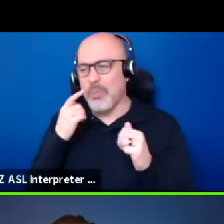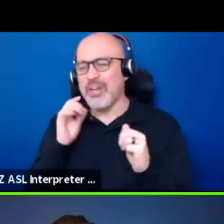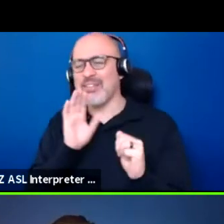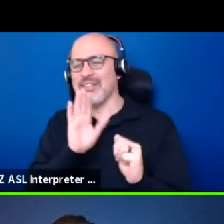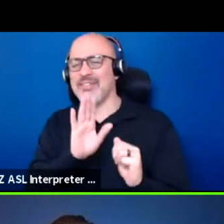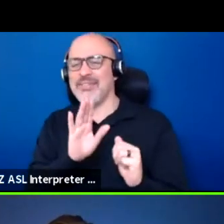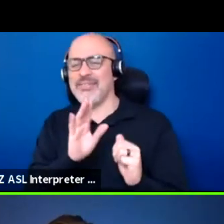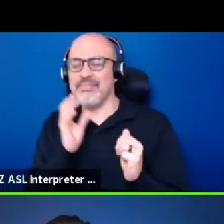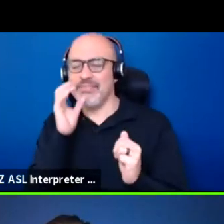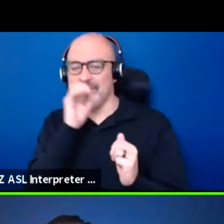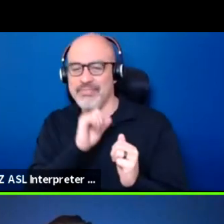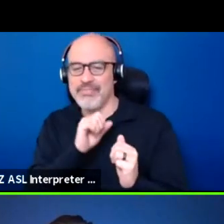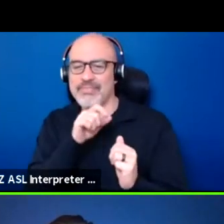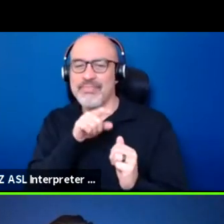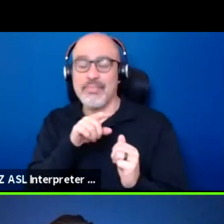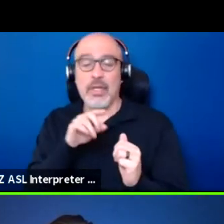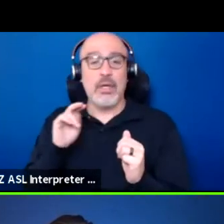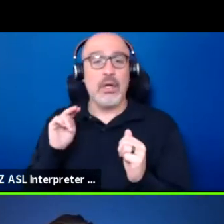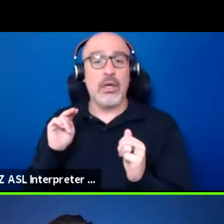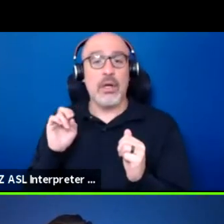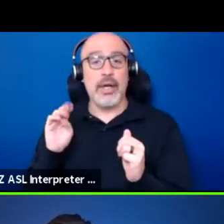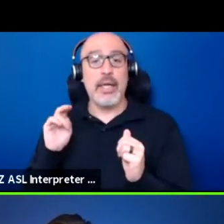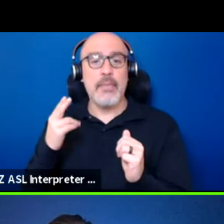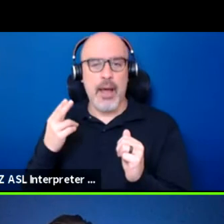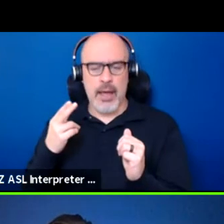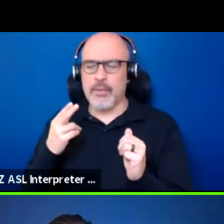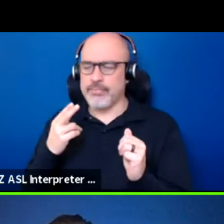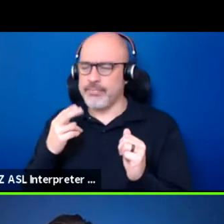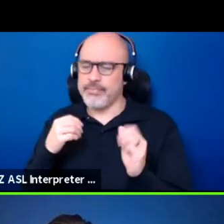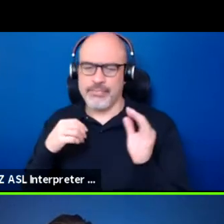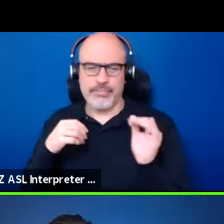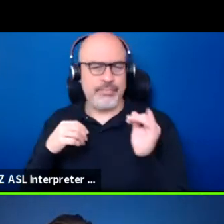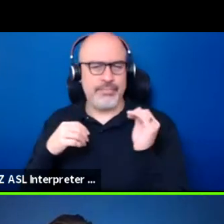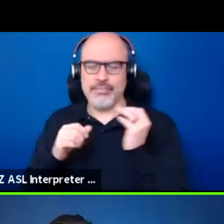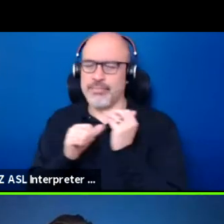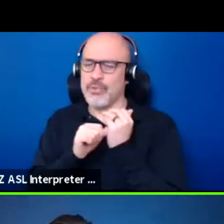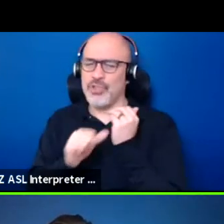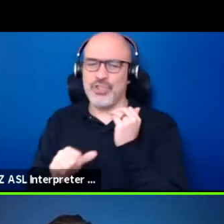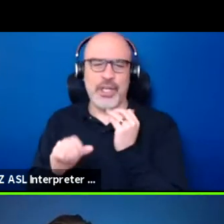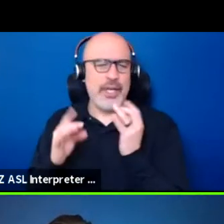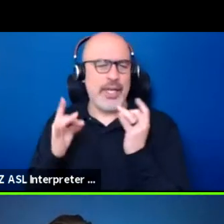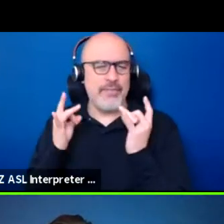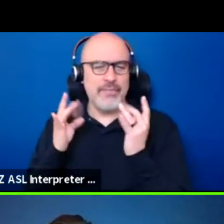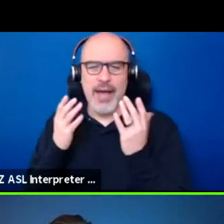and like Neemah, I've had some really shitty violent things happen to me at the hands of white folks